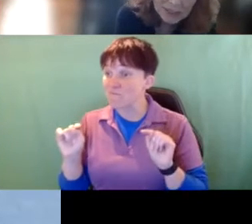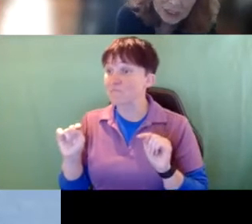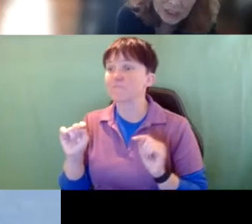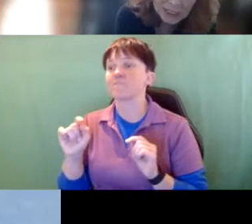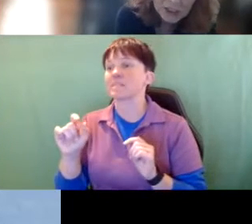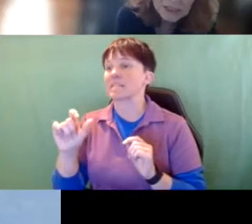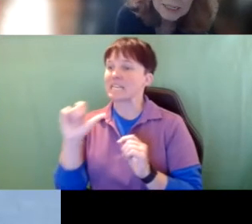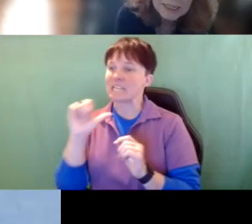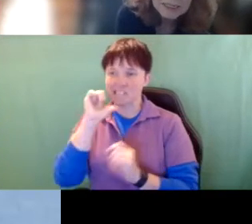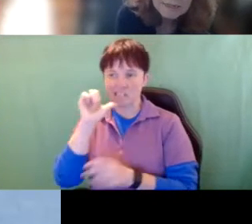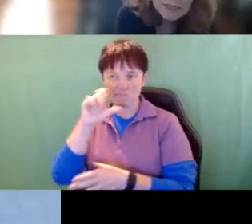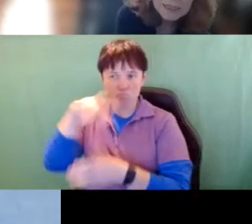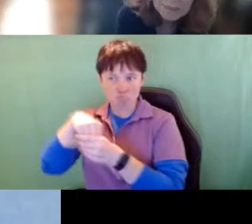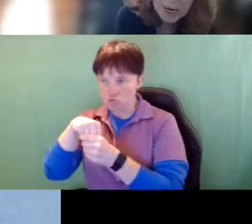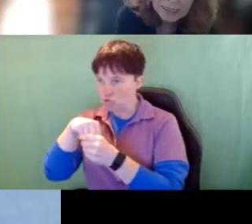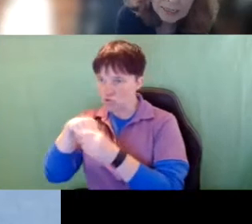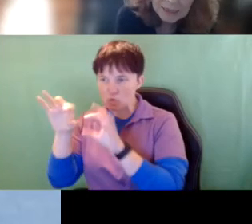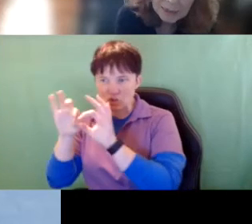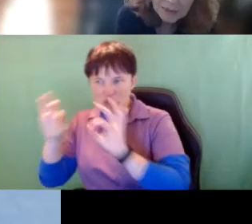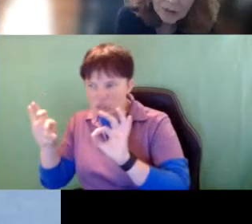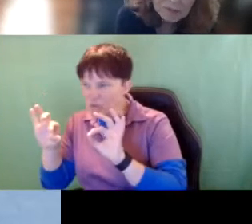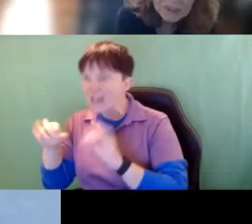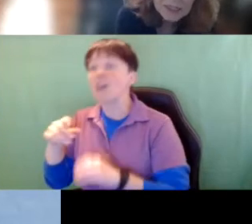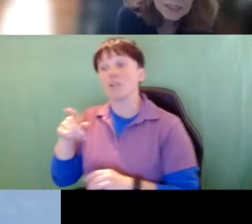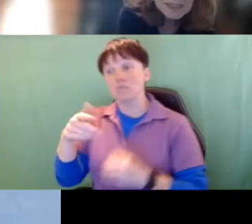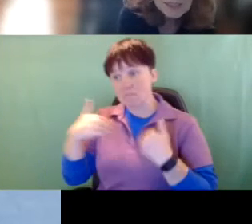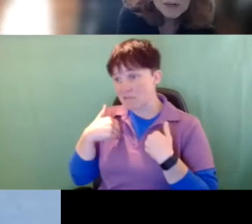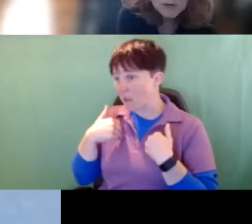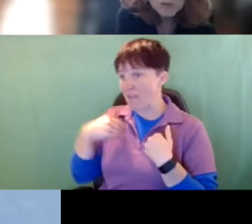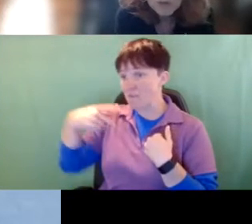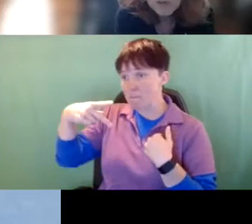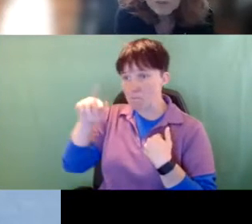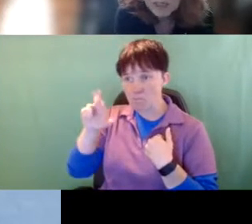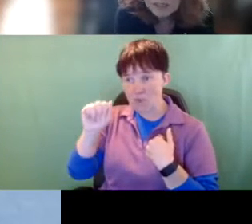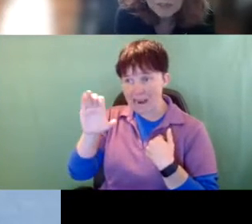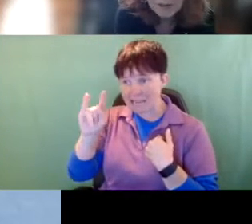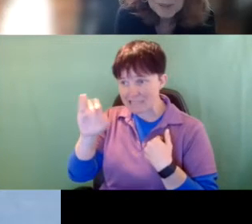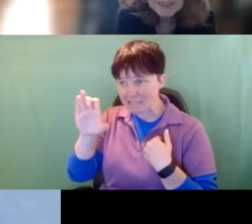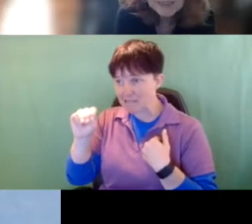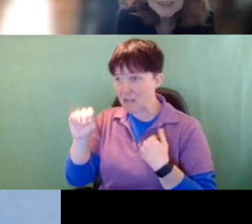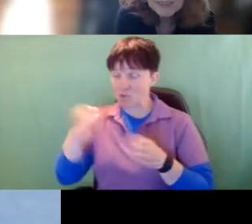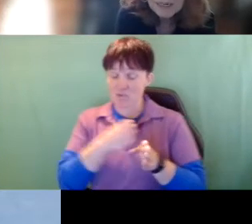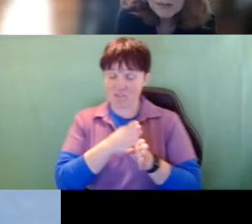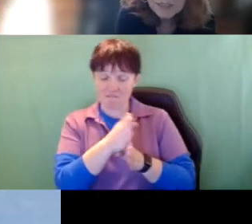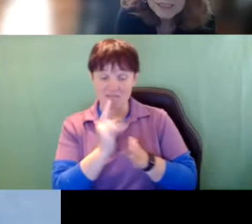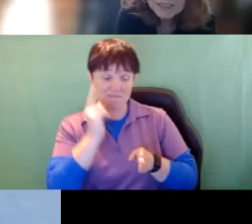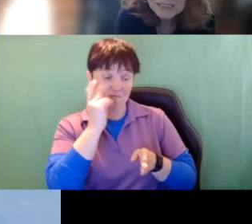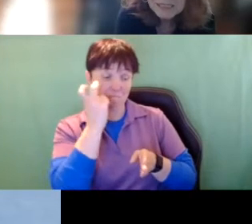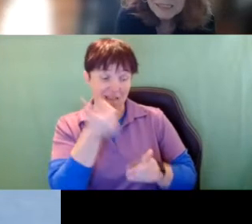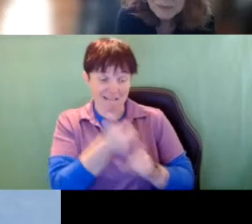education there isn’t a practicum involved So the field of deafblindness itself is still